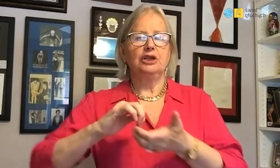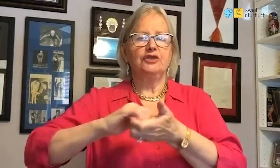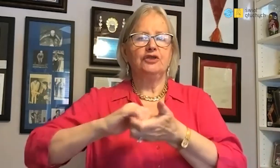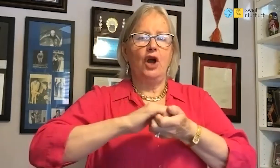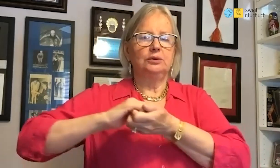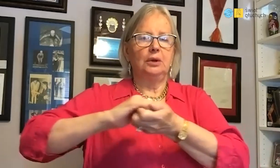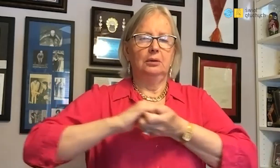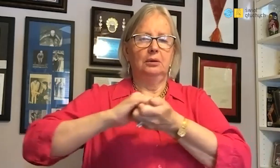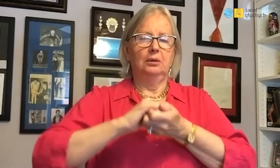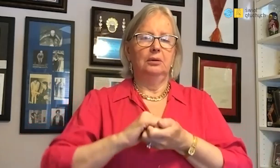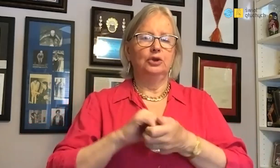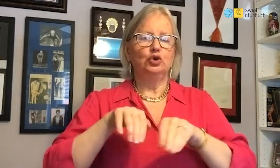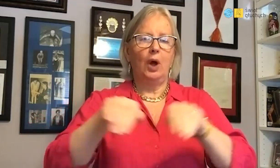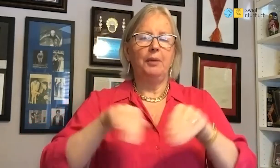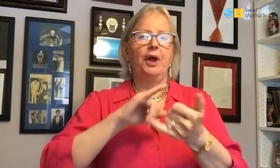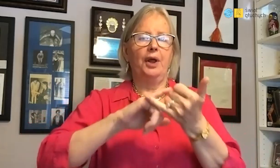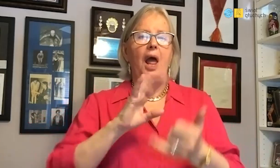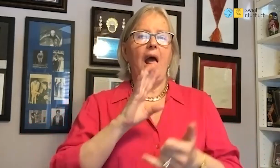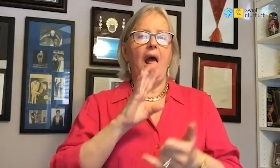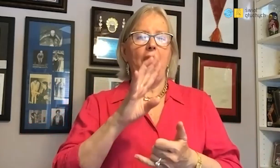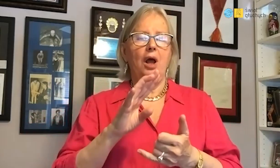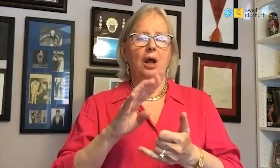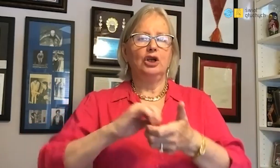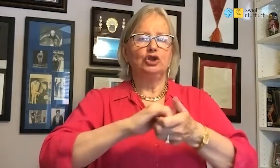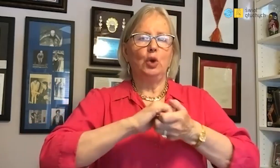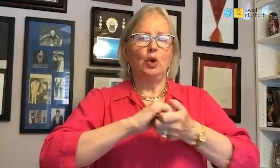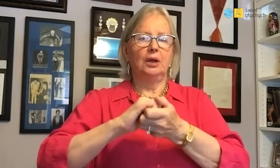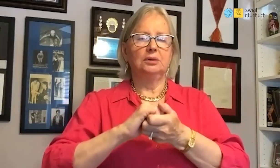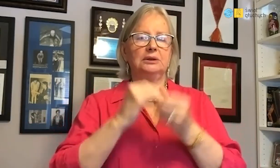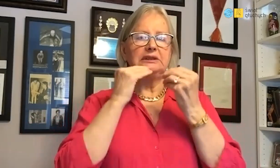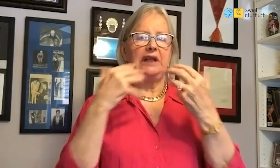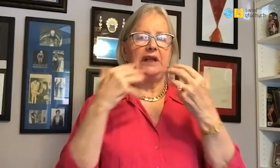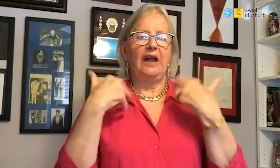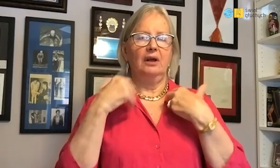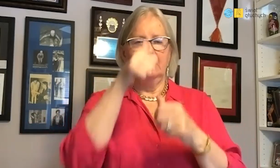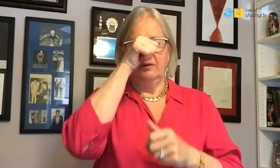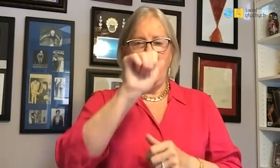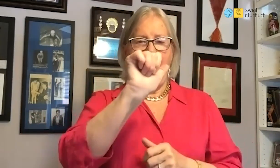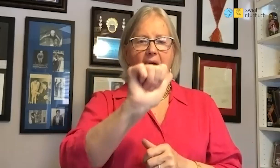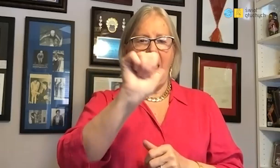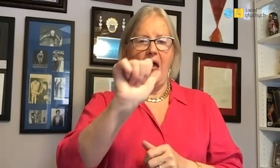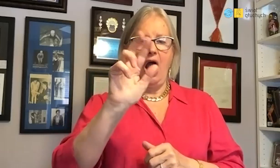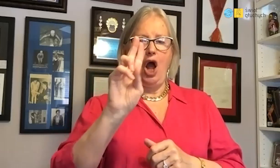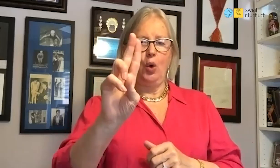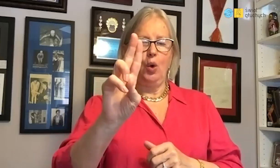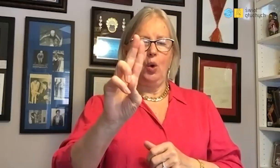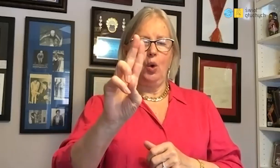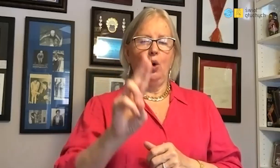She wrote to American Swimming Association and to AAU.